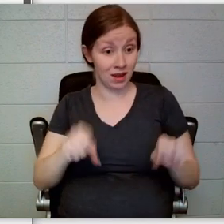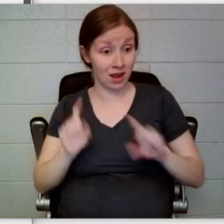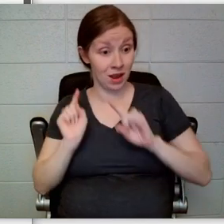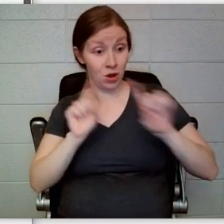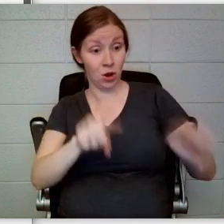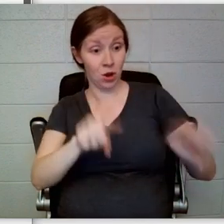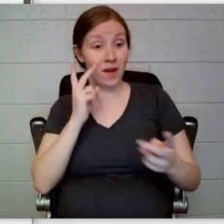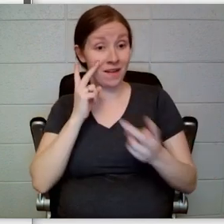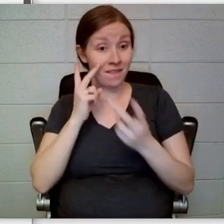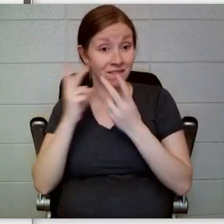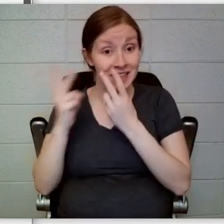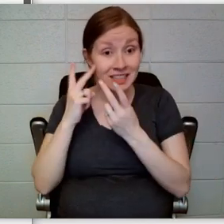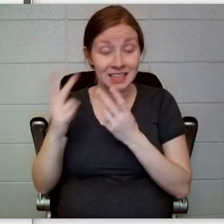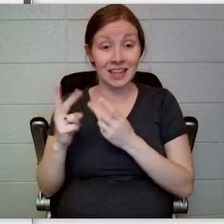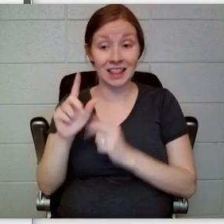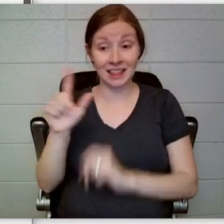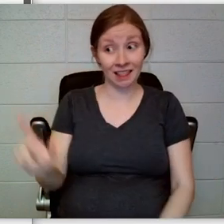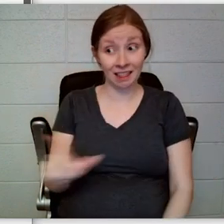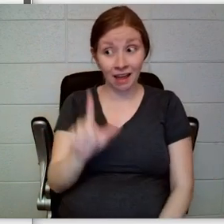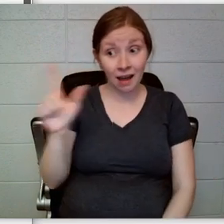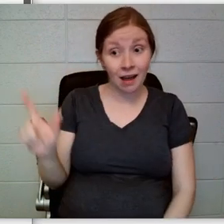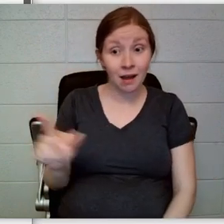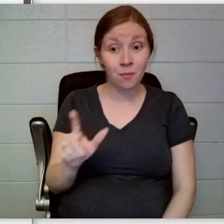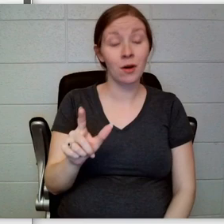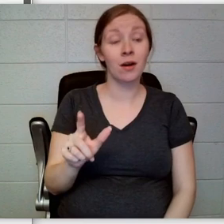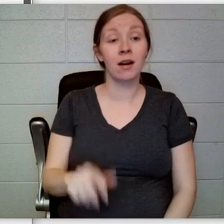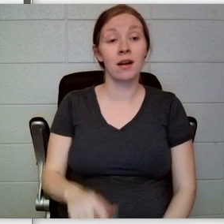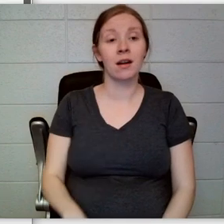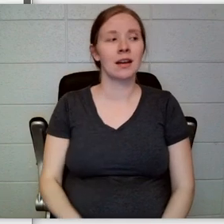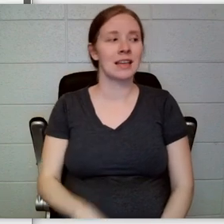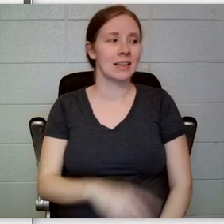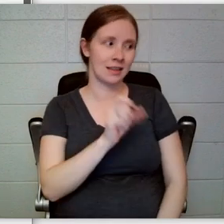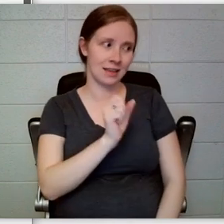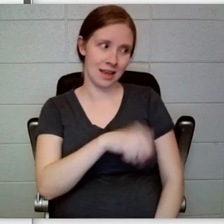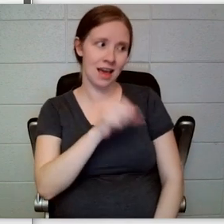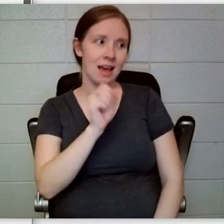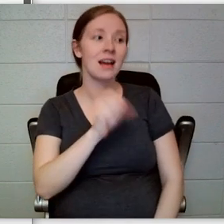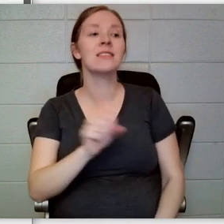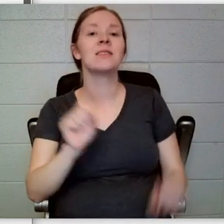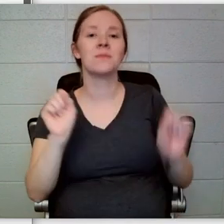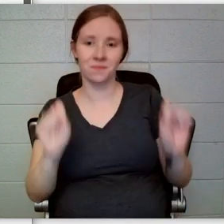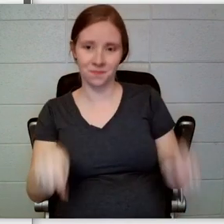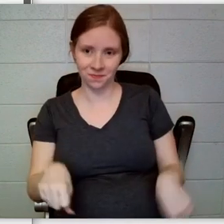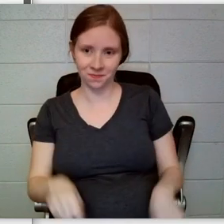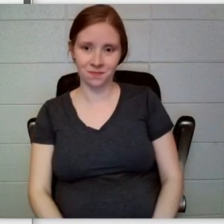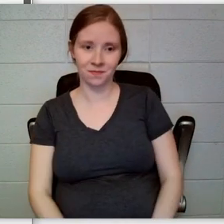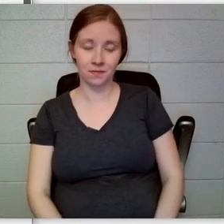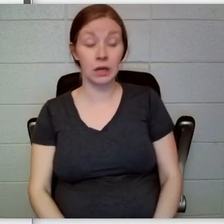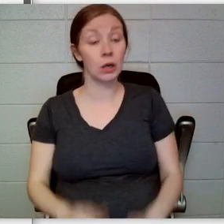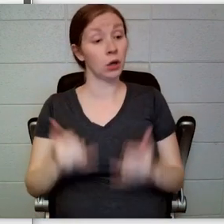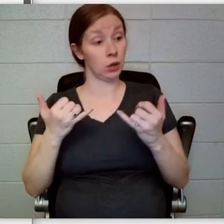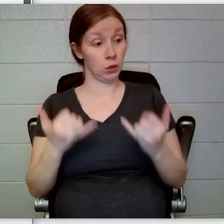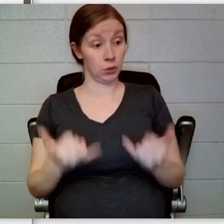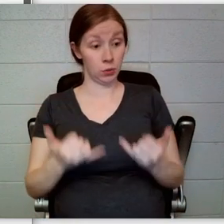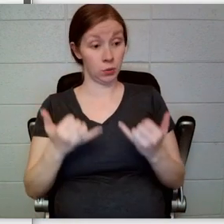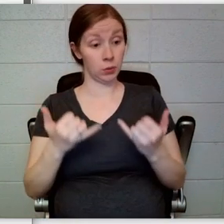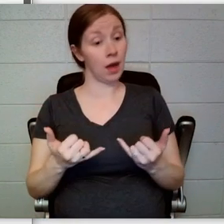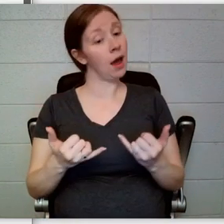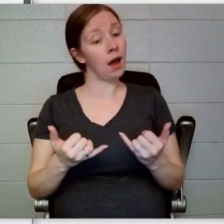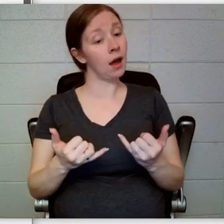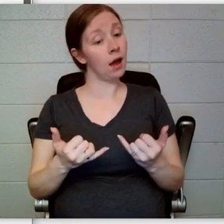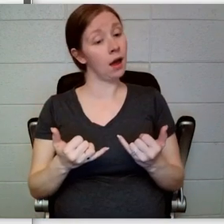Klaus smiled. “Yes indeed,” he said. “And you know, today I don’t think I’ll choose a book on